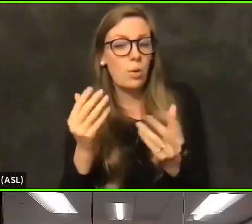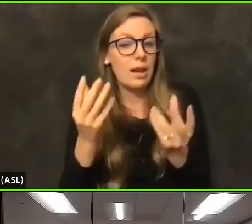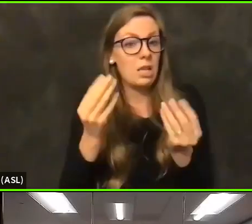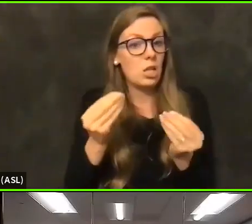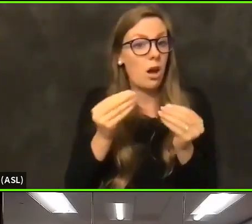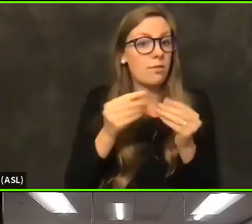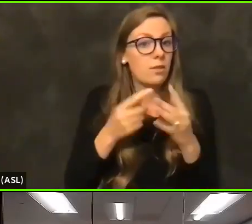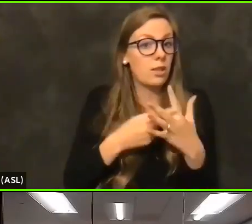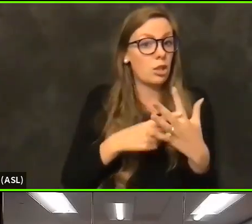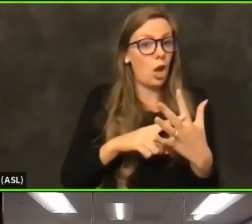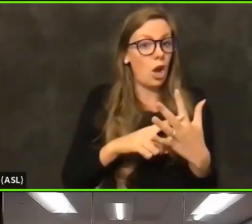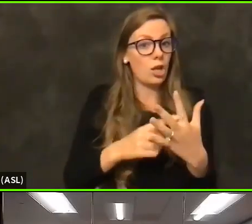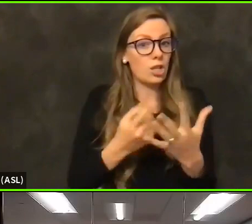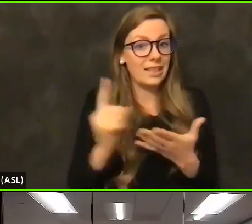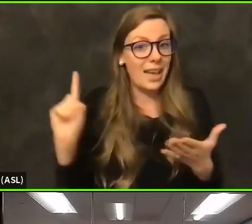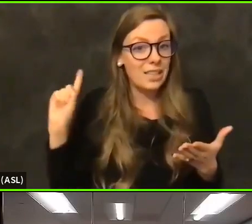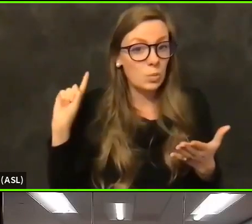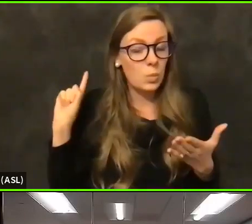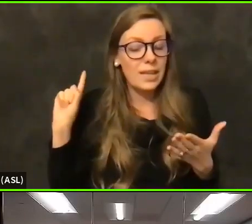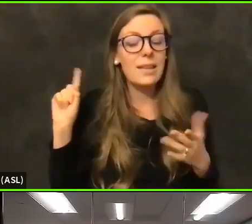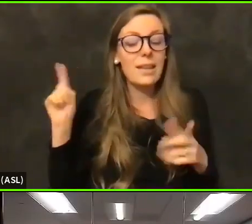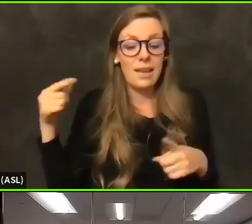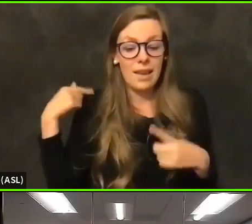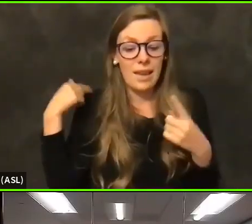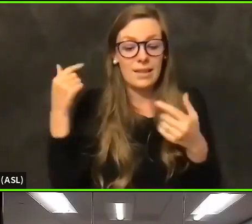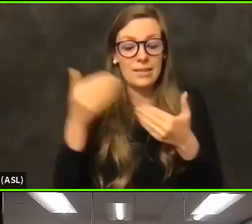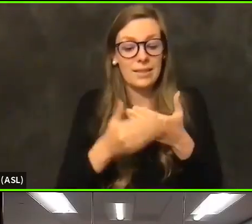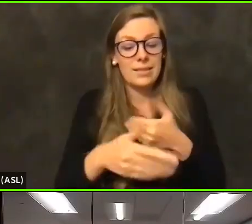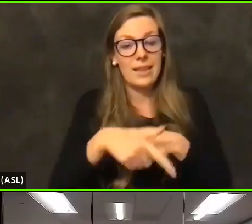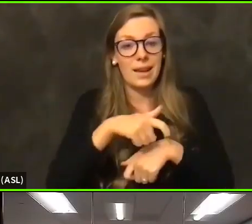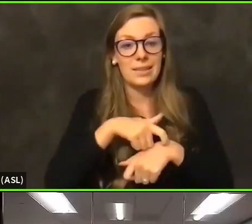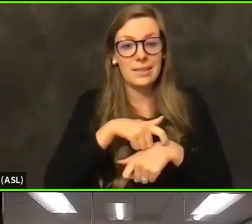And then since then, since then, we have moved to this pavilion and to